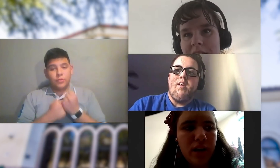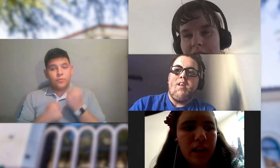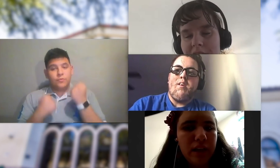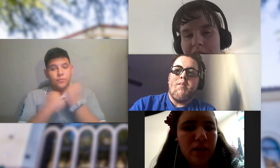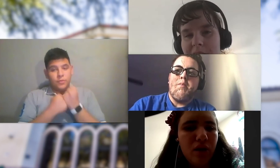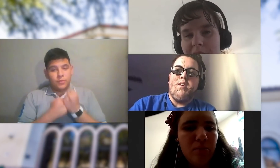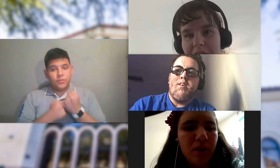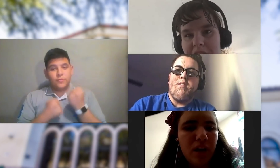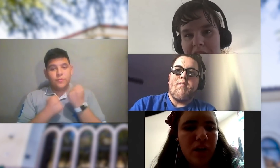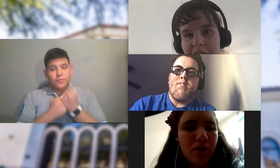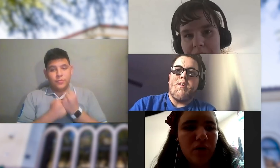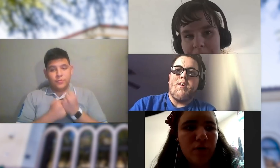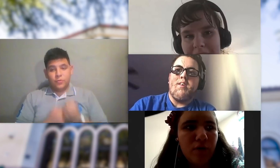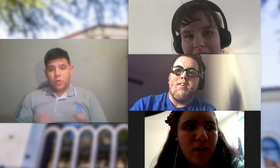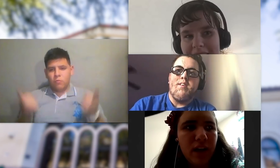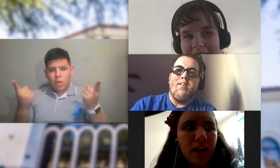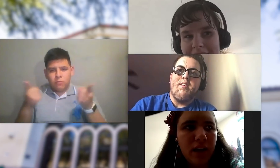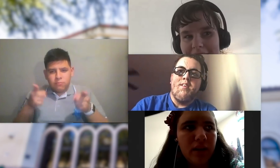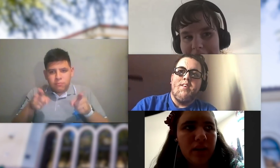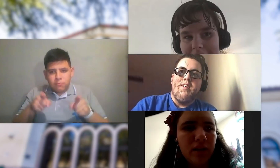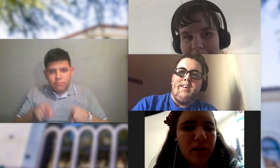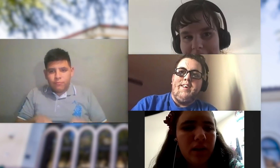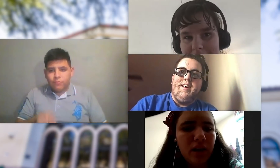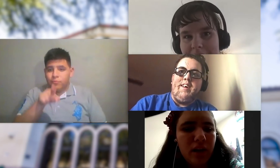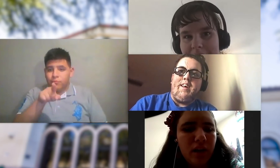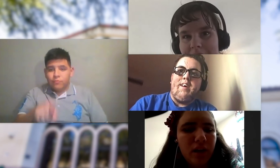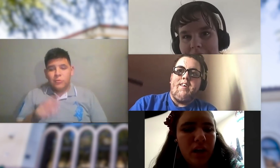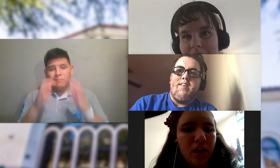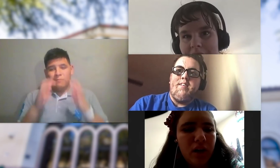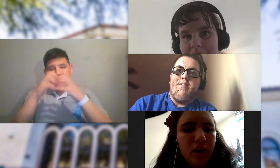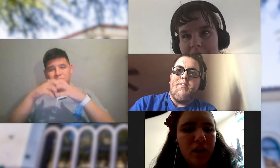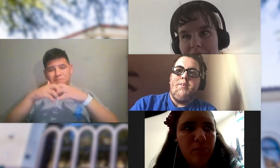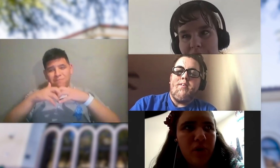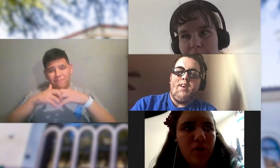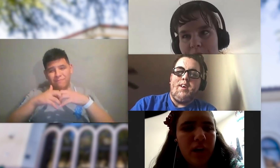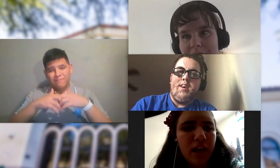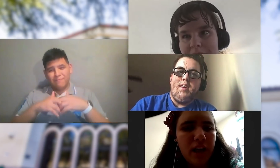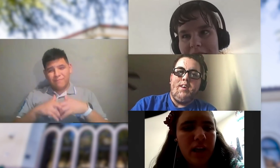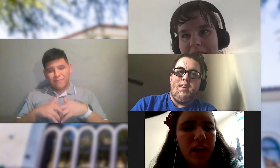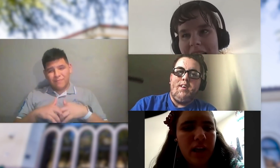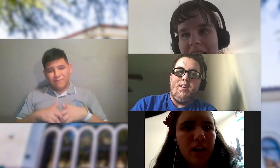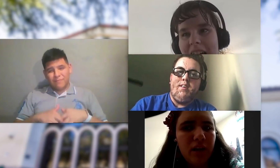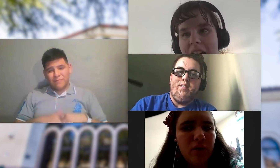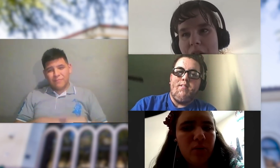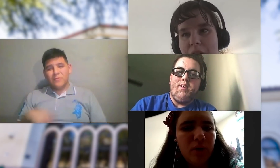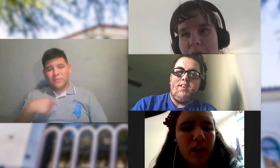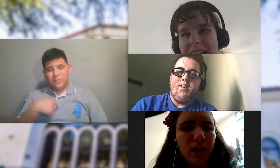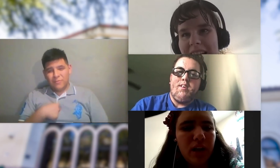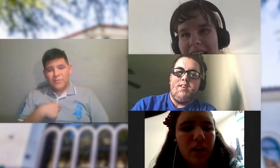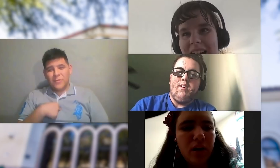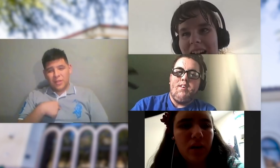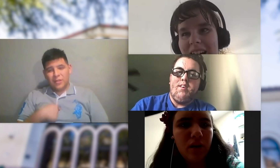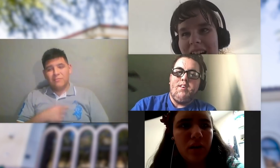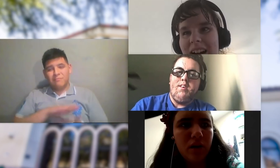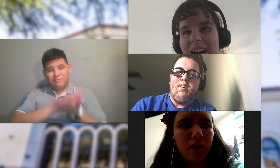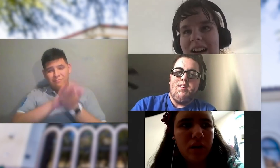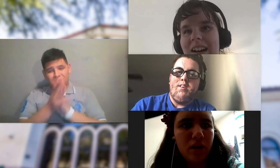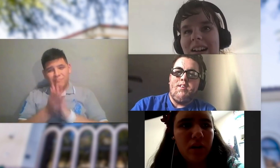AND I'LL BE YOUR FRIEND I'LL HELP YOU CARRY-ON